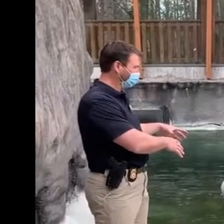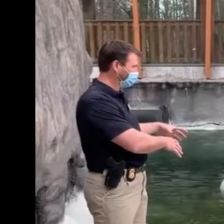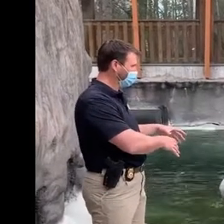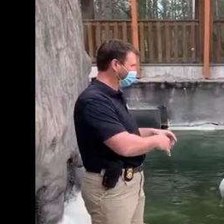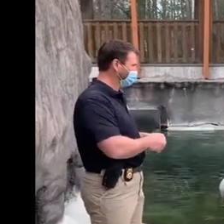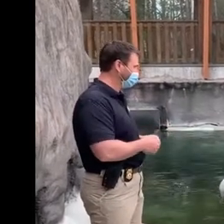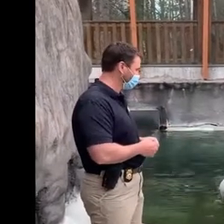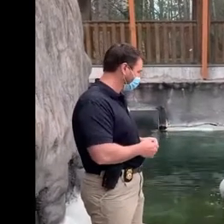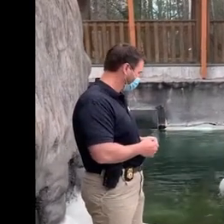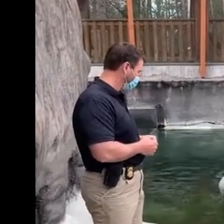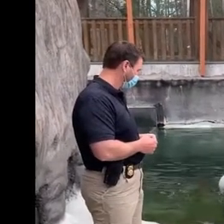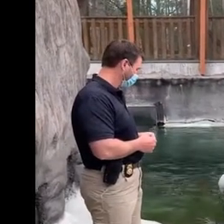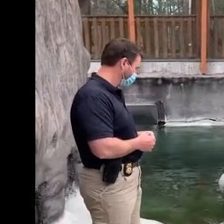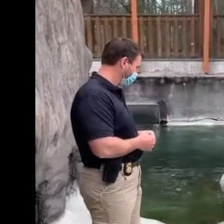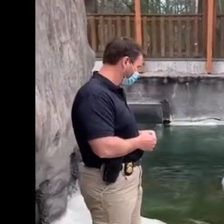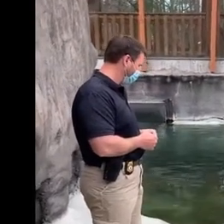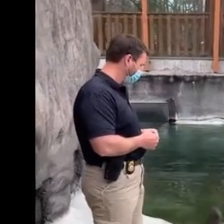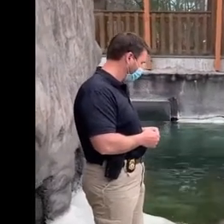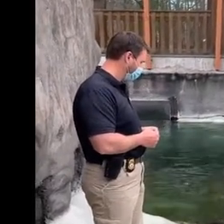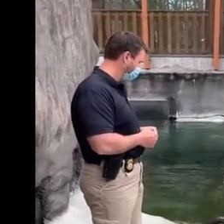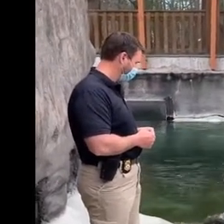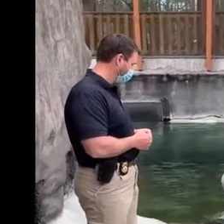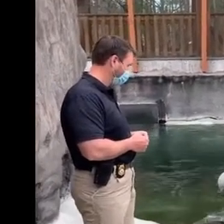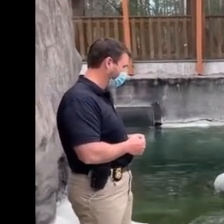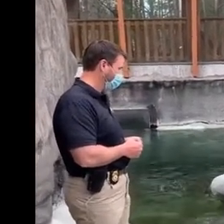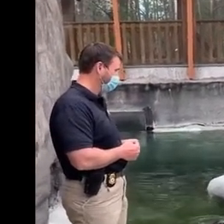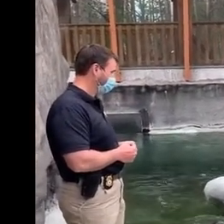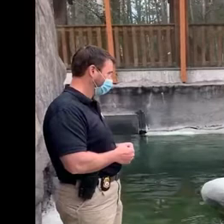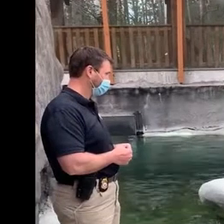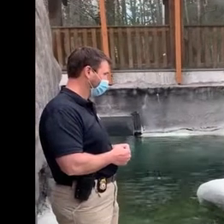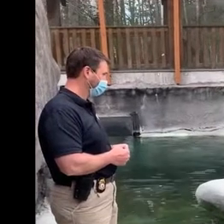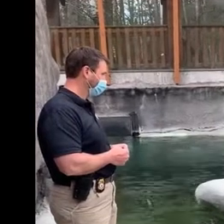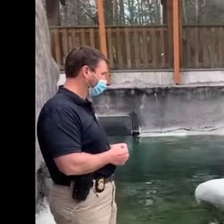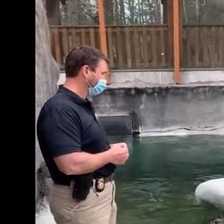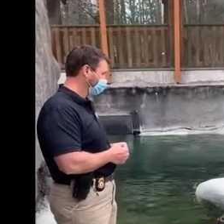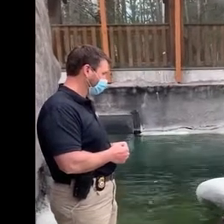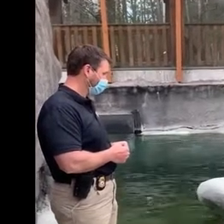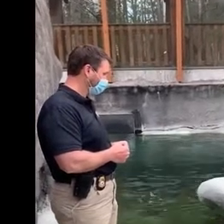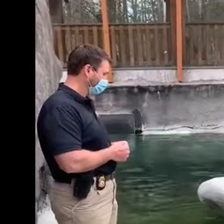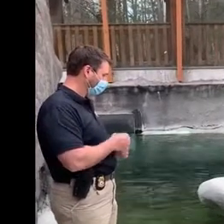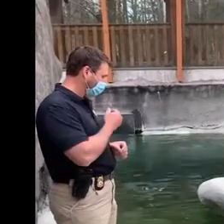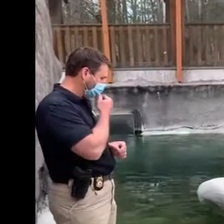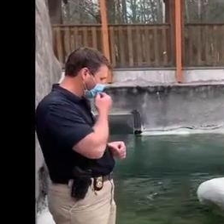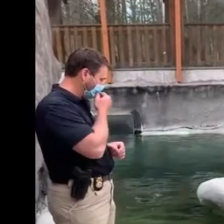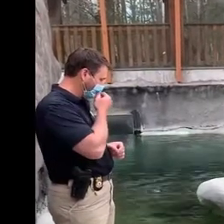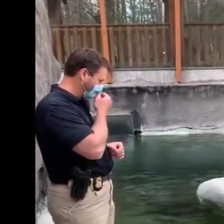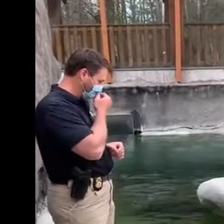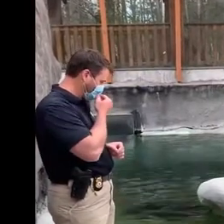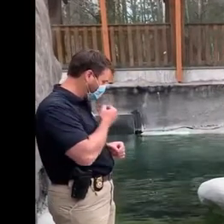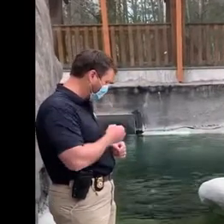So no, the way that we work with these seals is called free contact That means that we can freely work with them.